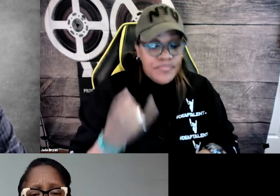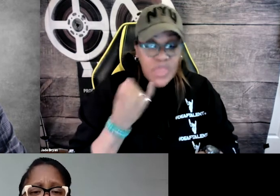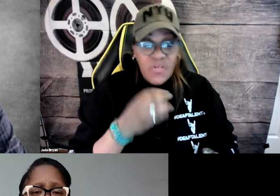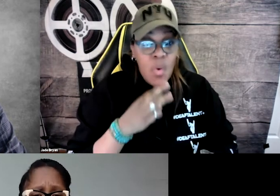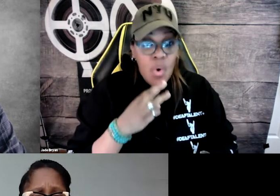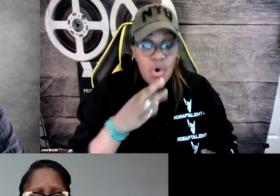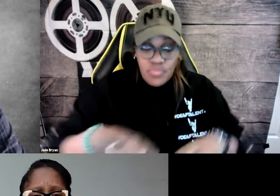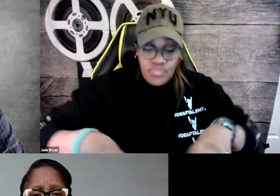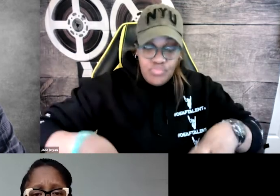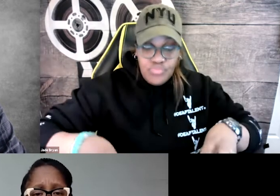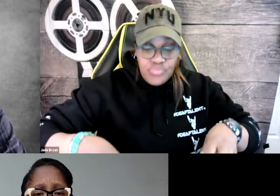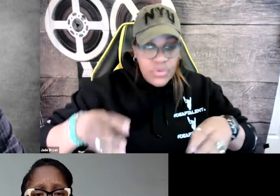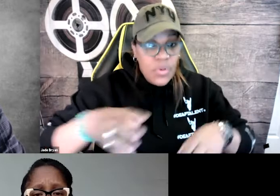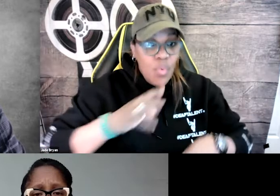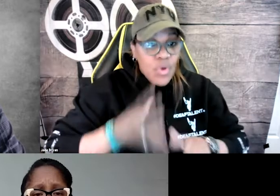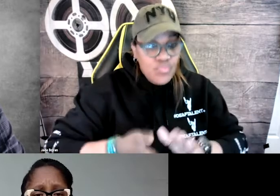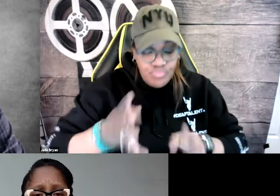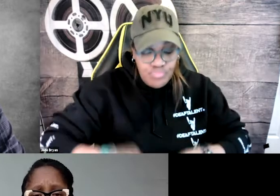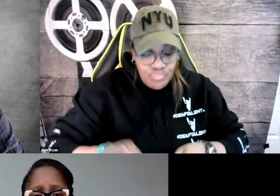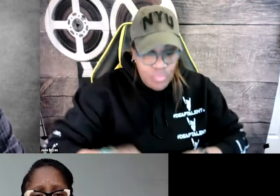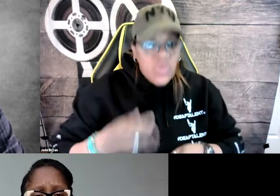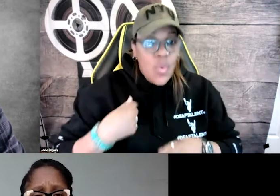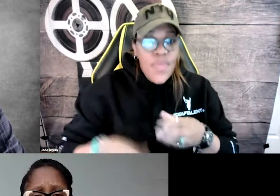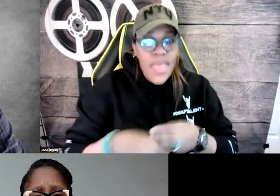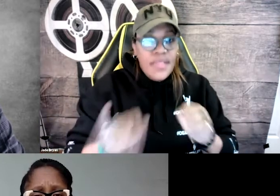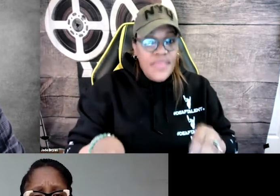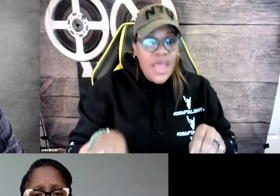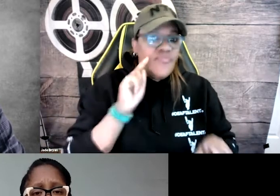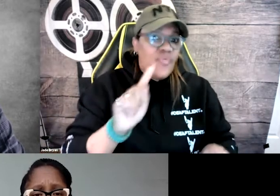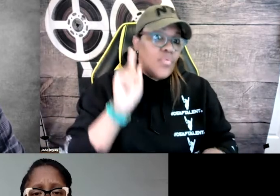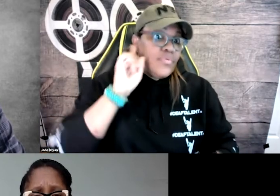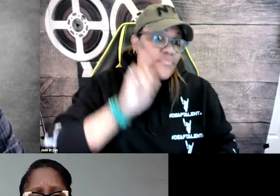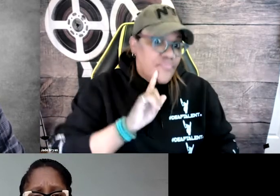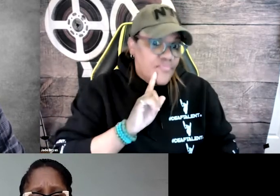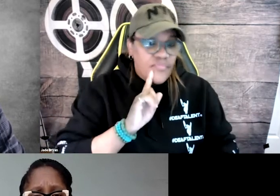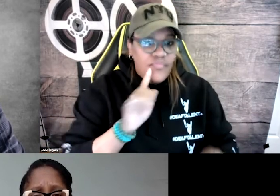So, for example, if there's water running, we will add that.